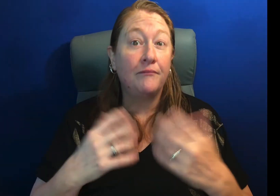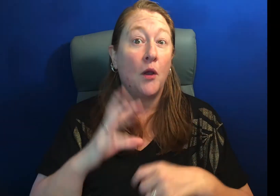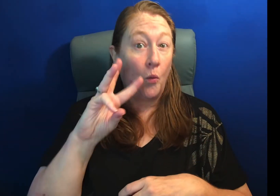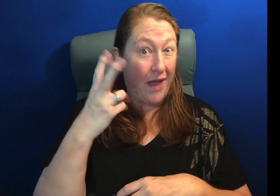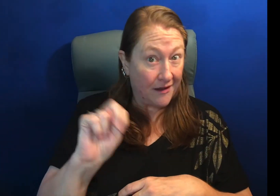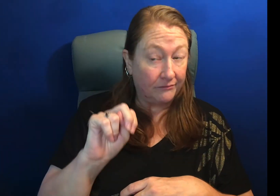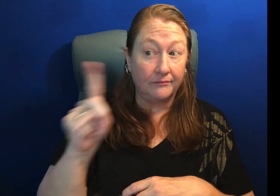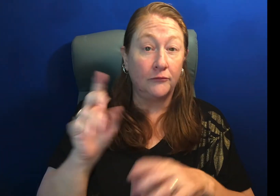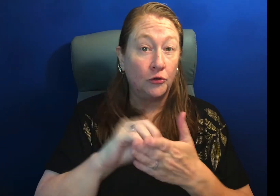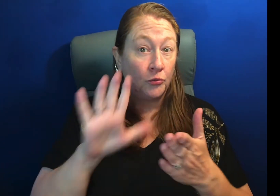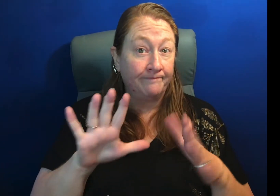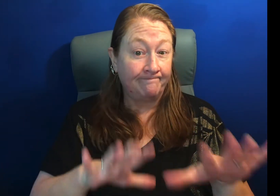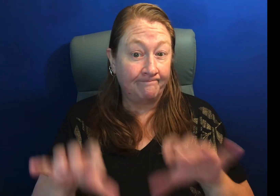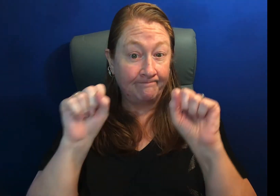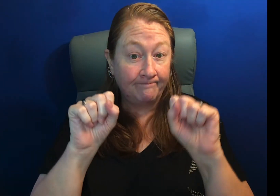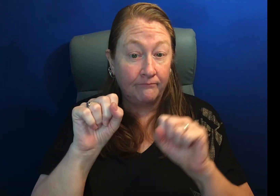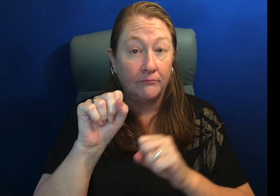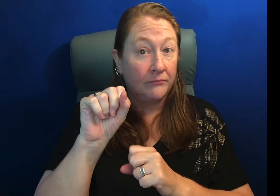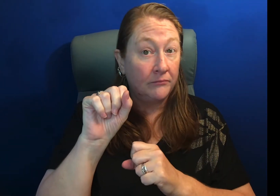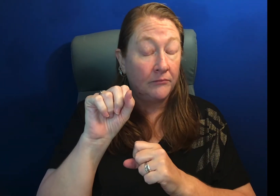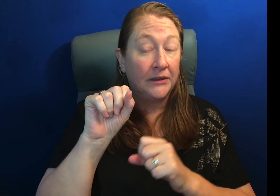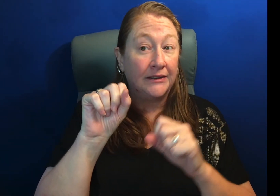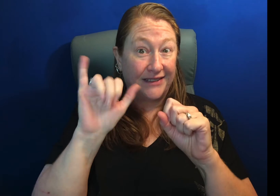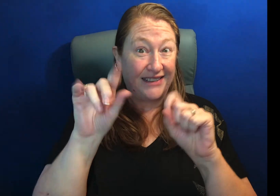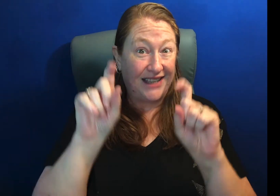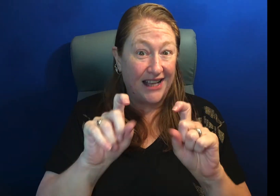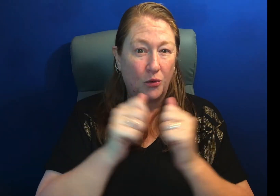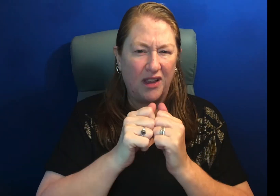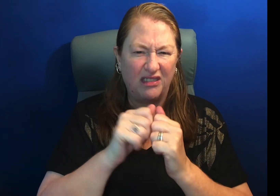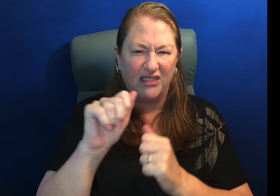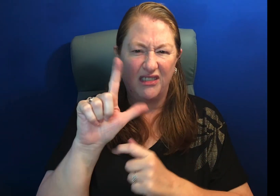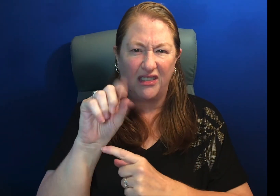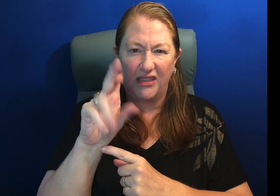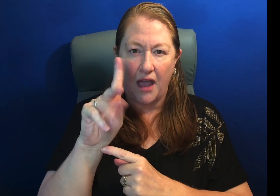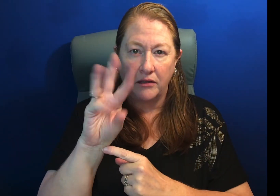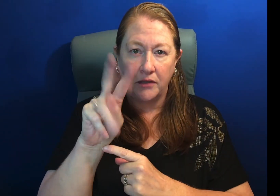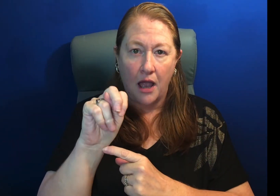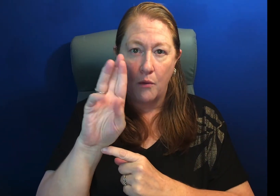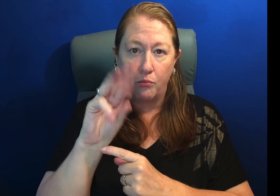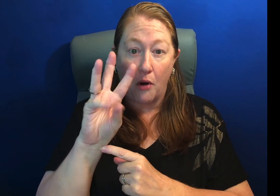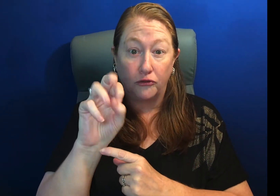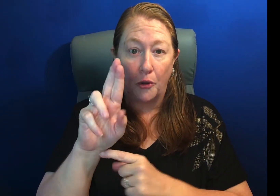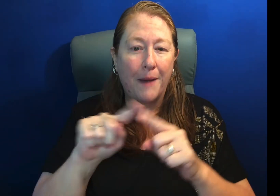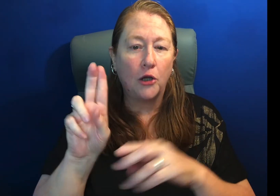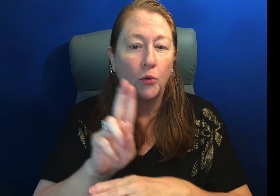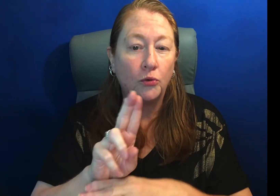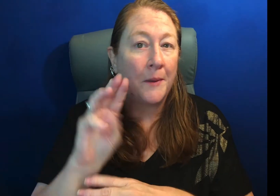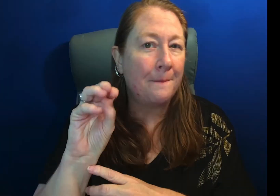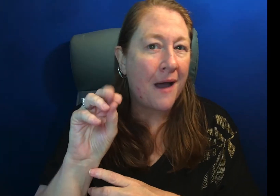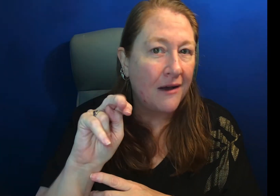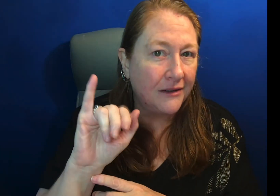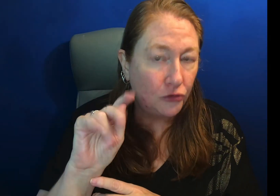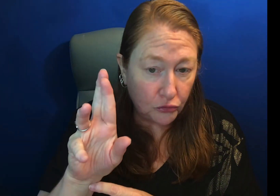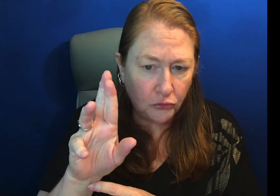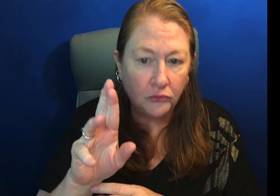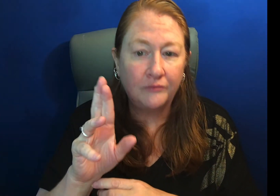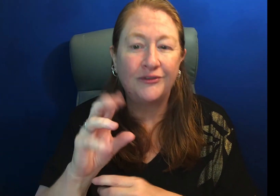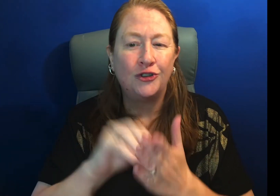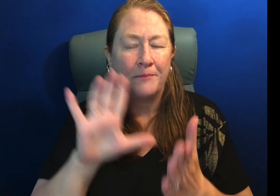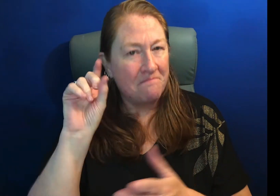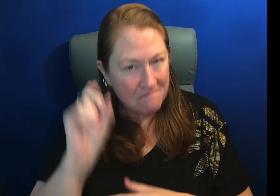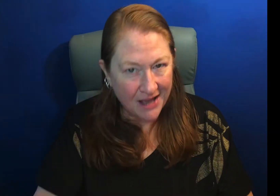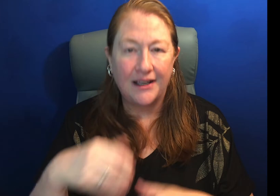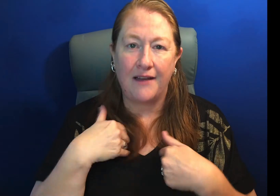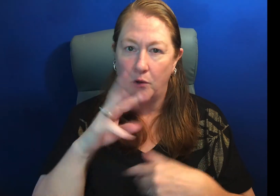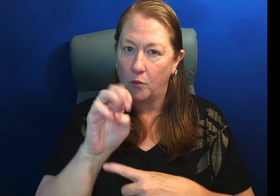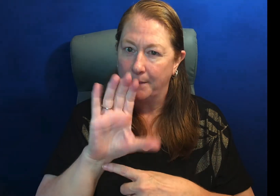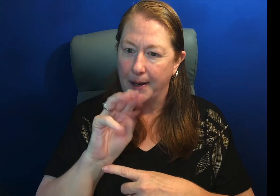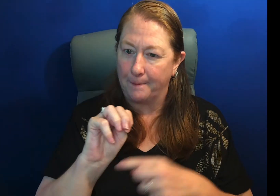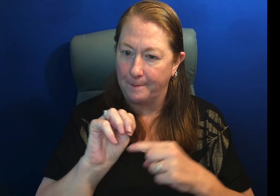If Respondus Monitor is enabled, students must have a webcam to take the test.